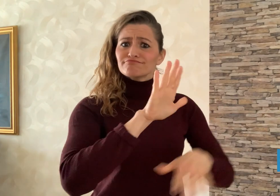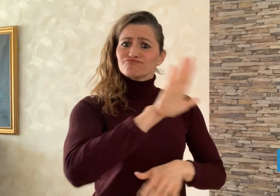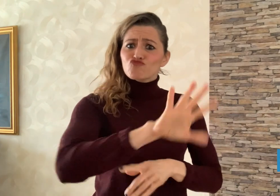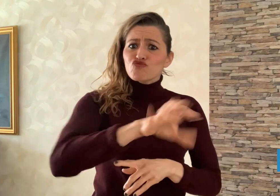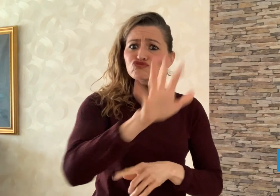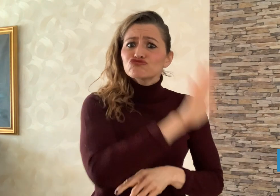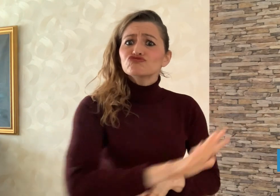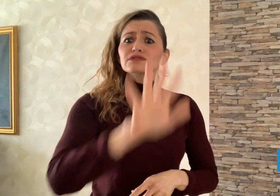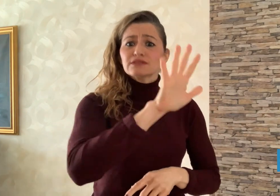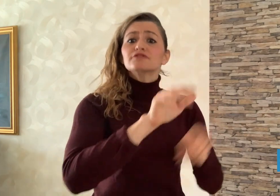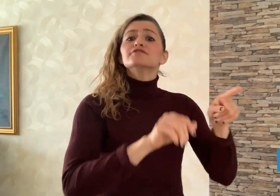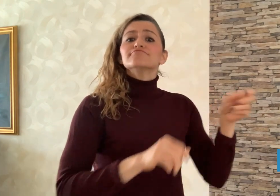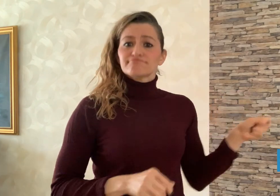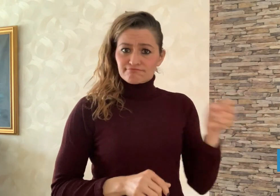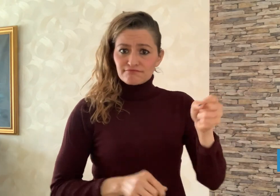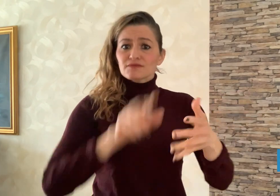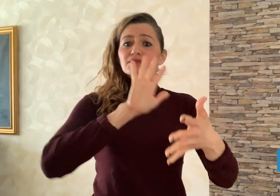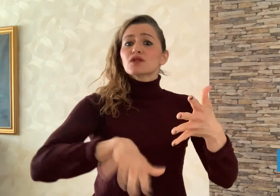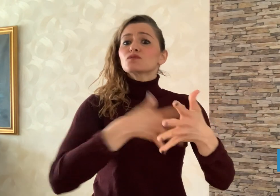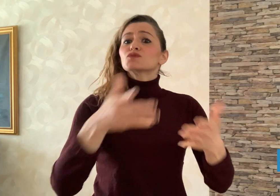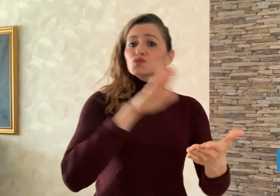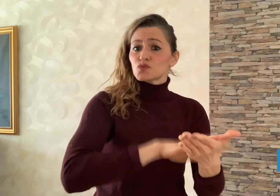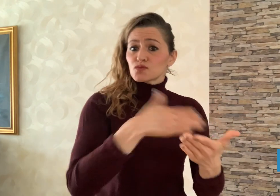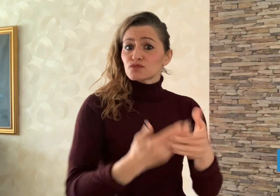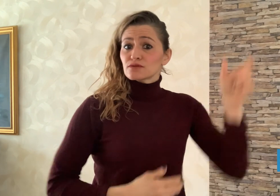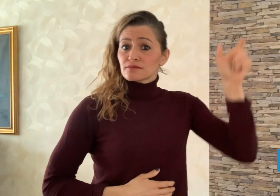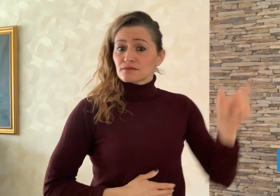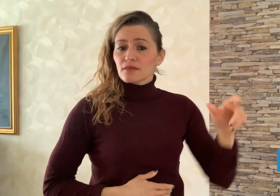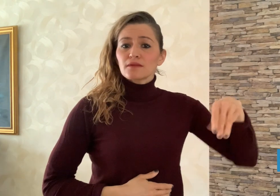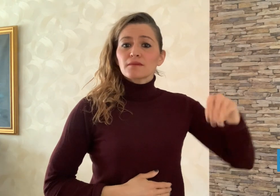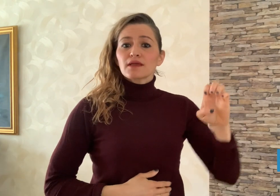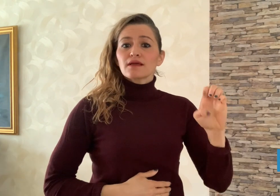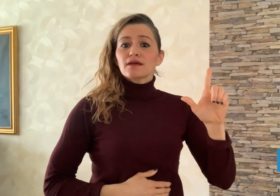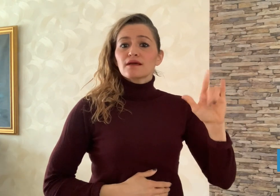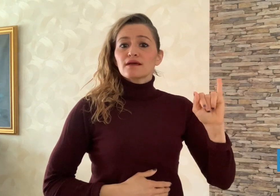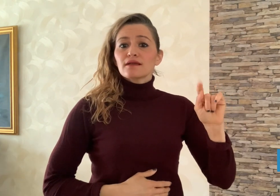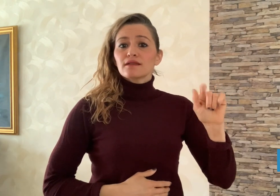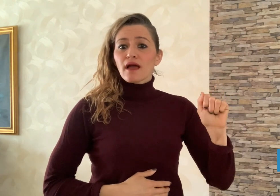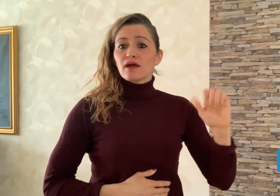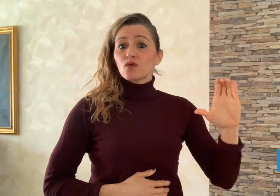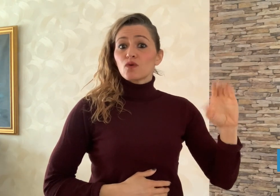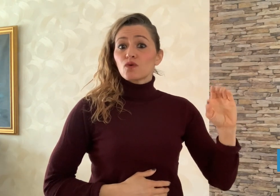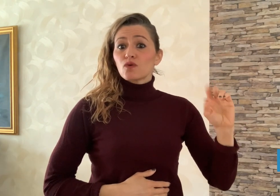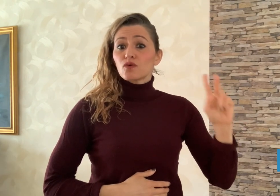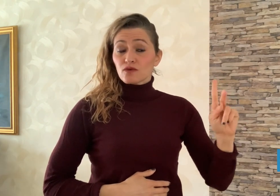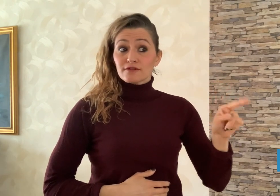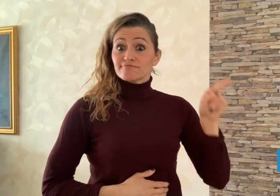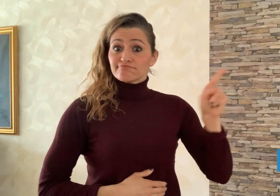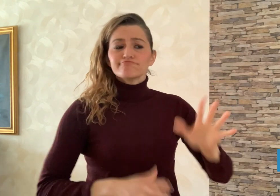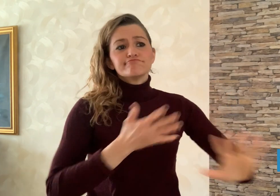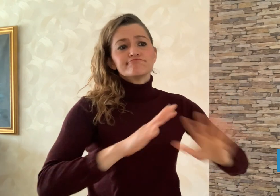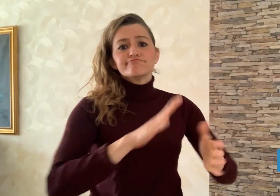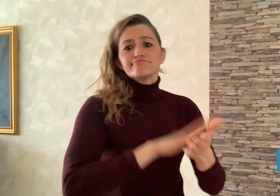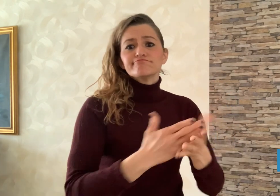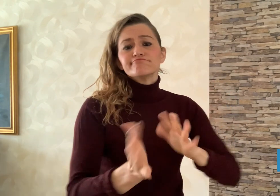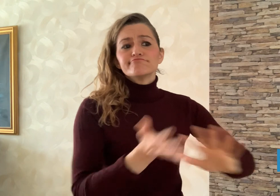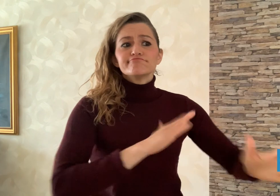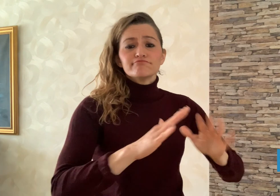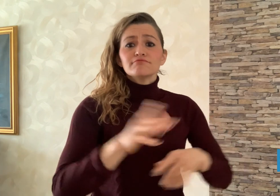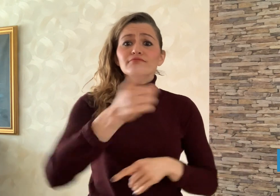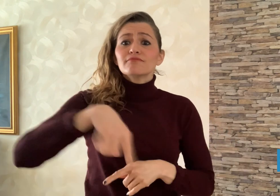criticized Melita Cook, a sign language interpreter for being